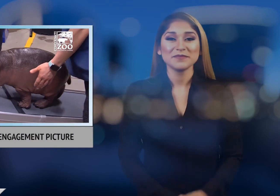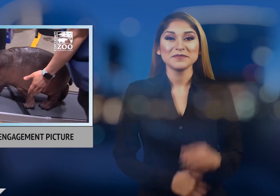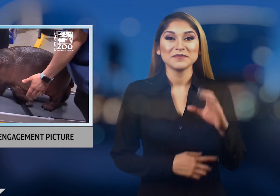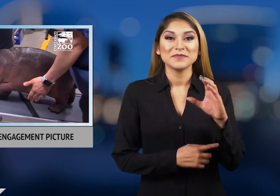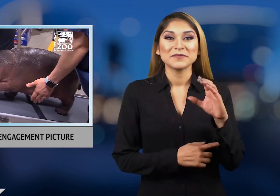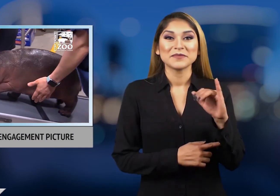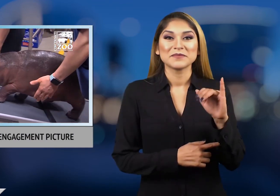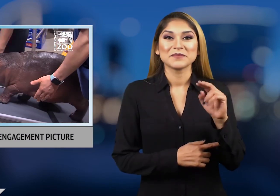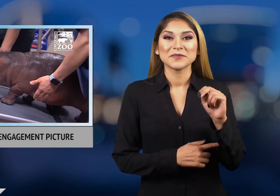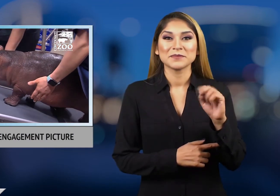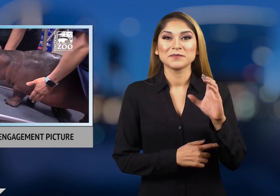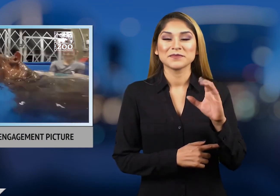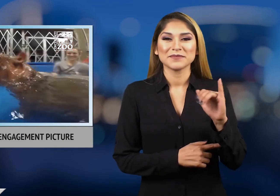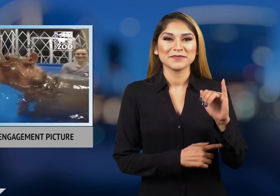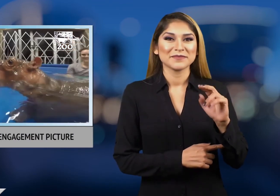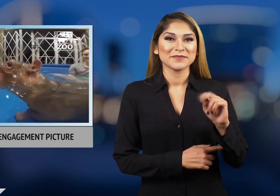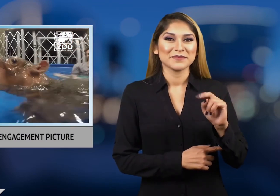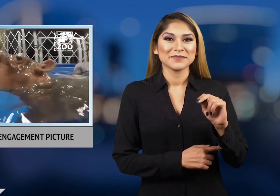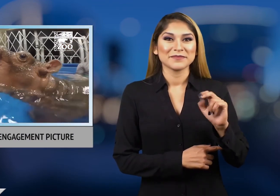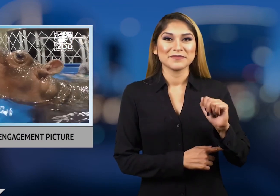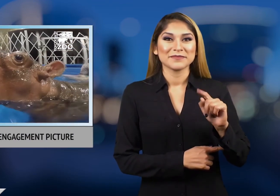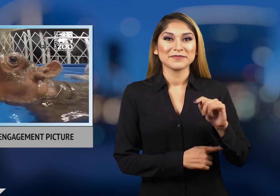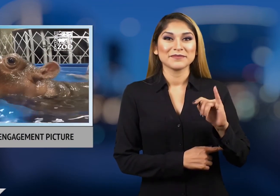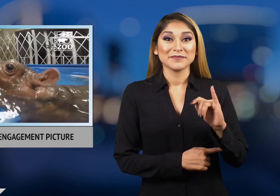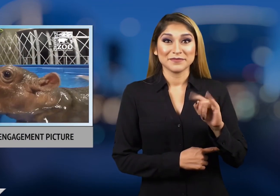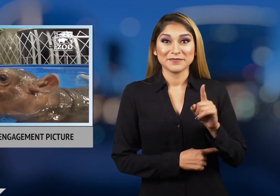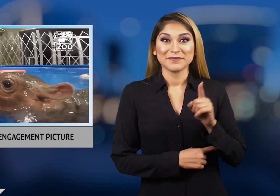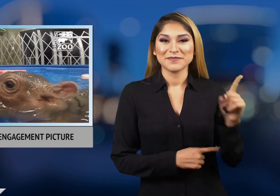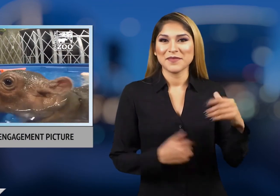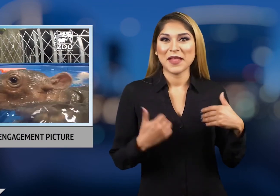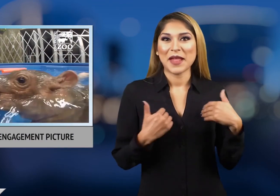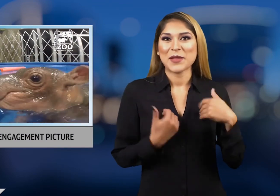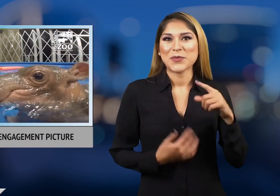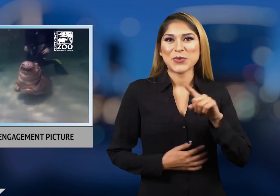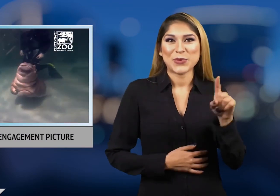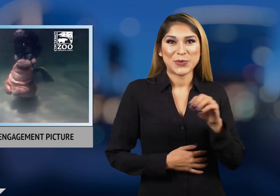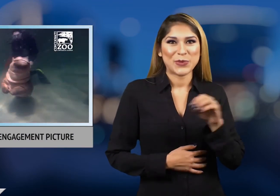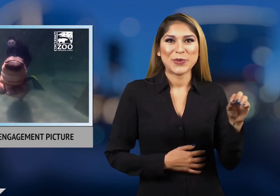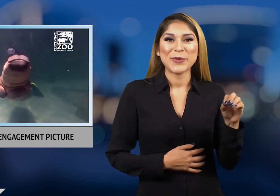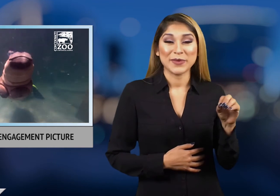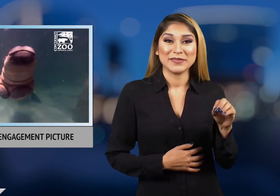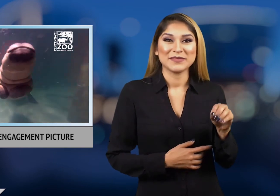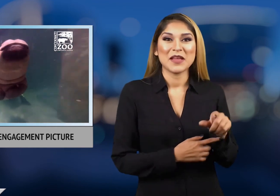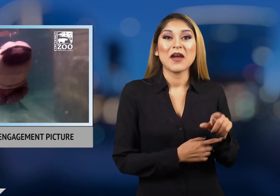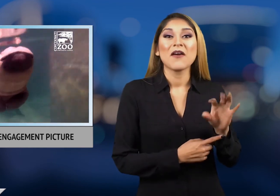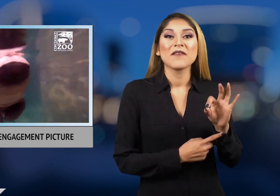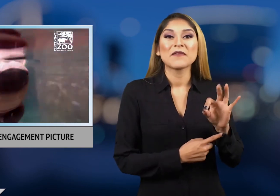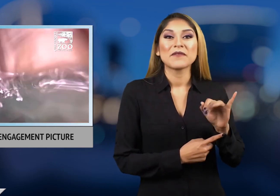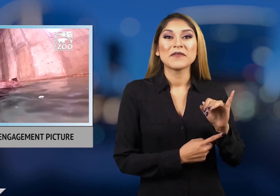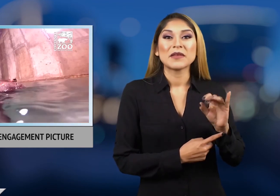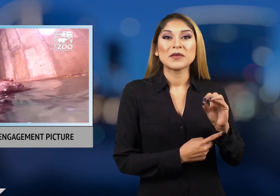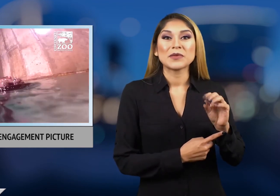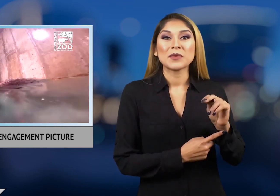At the Cincinnati zoo a picture of Fiona the Hippo